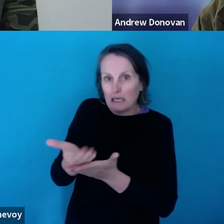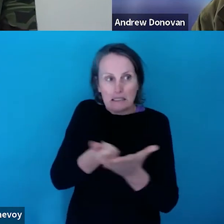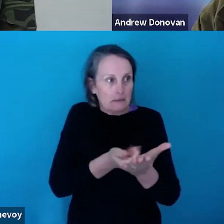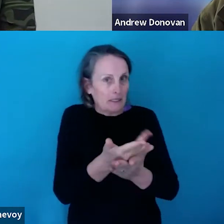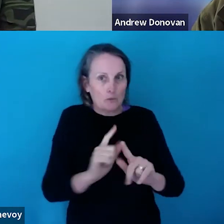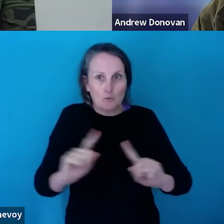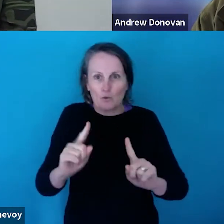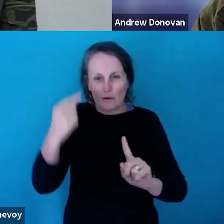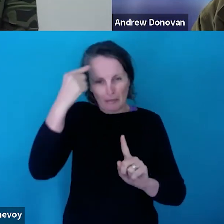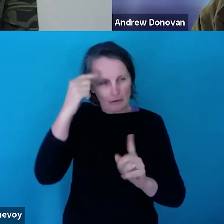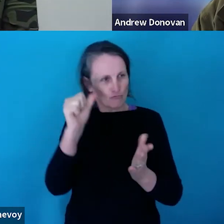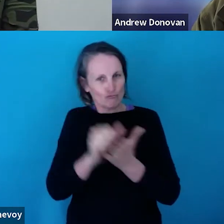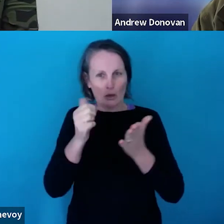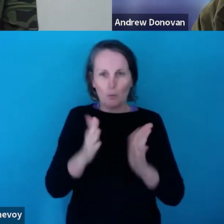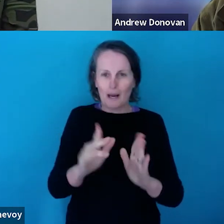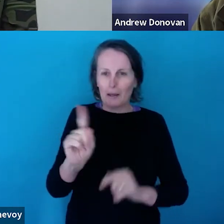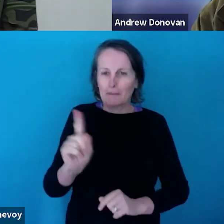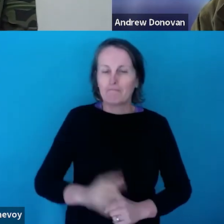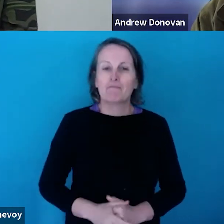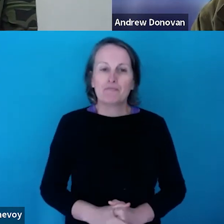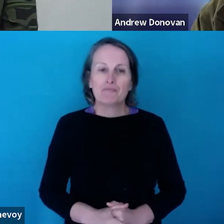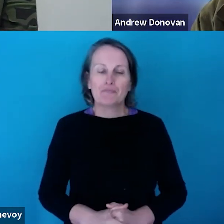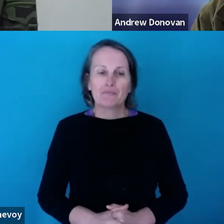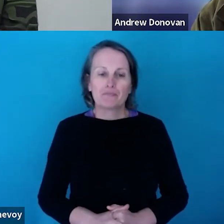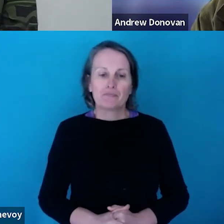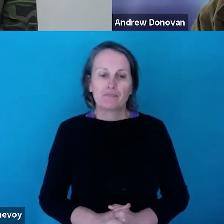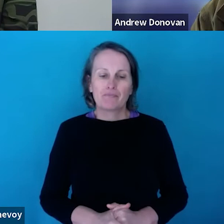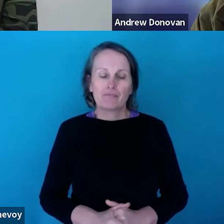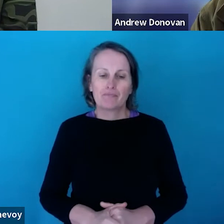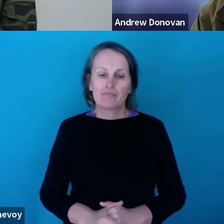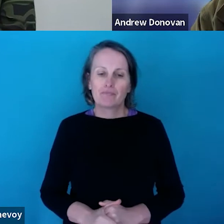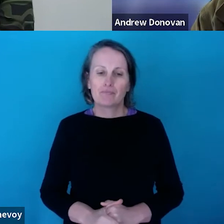Thanks, Annette. Tom